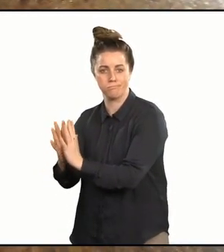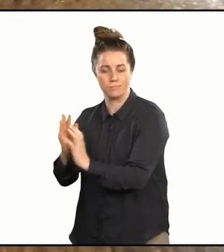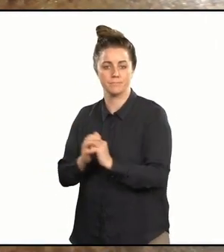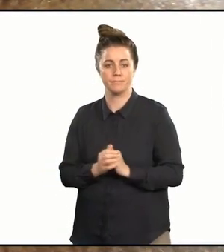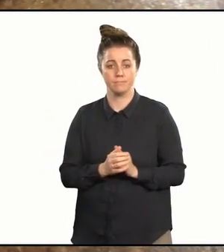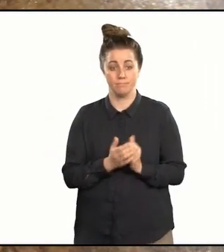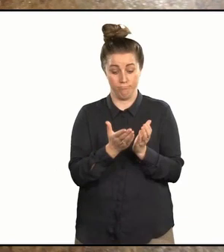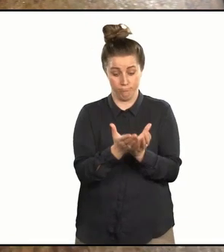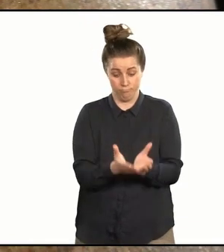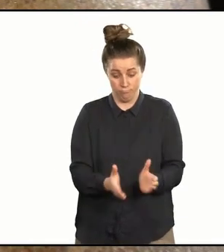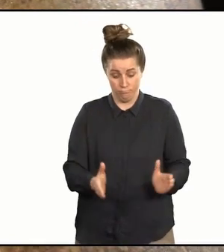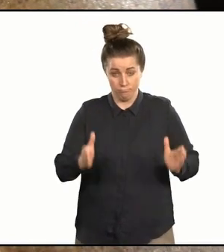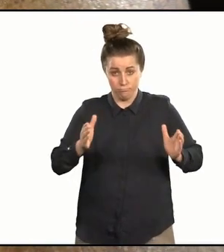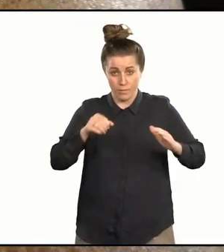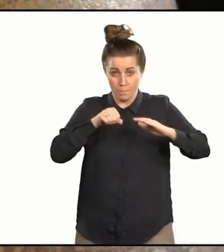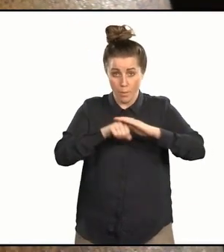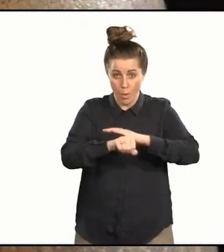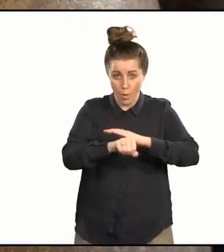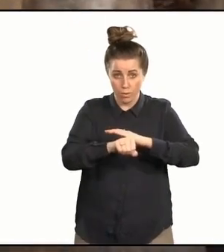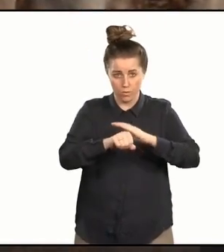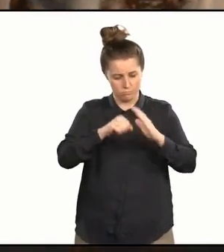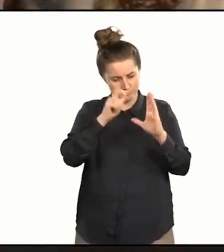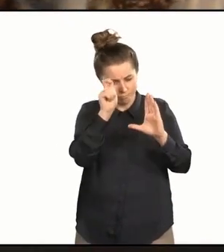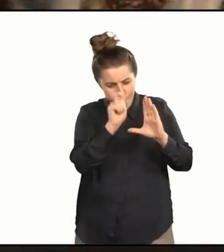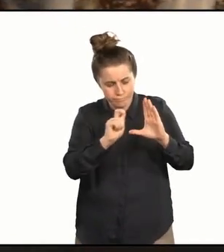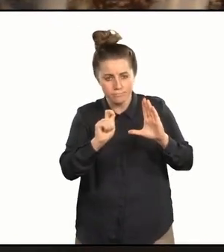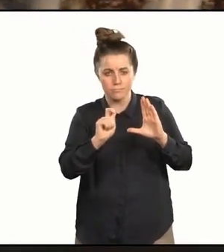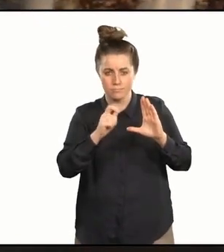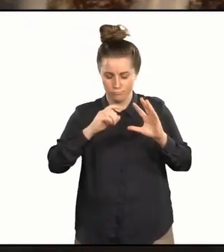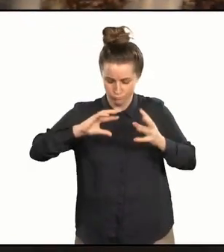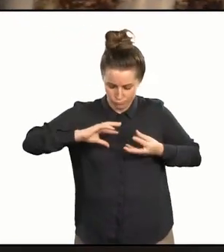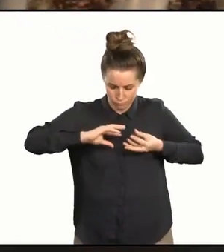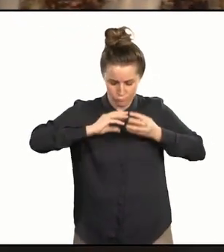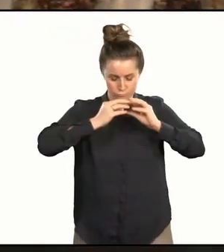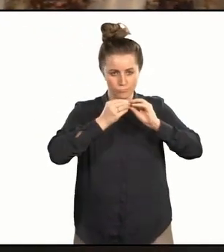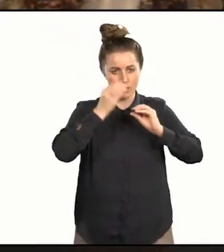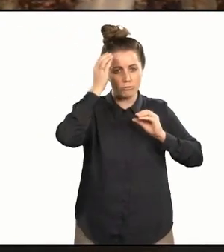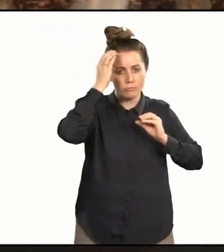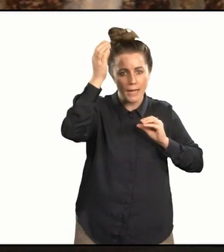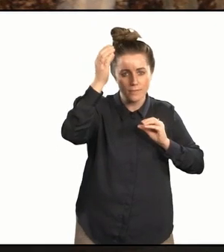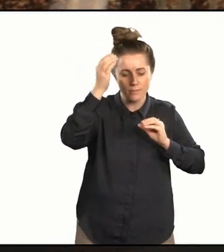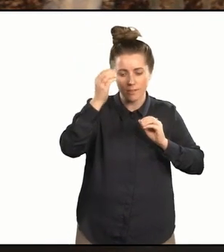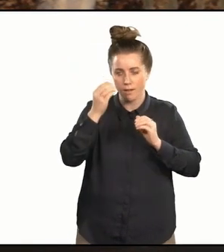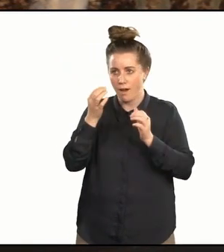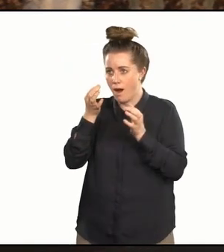This egg birth shape and its markings embody the marriage of my creativity, my awe of art